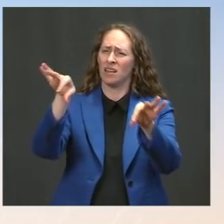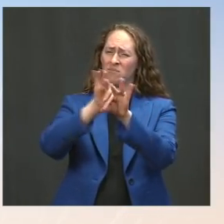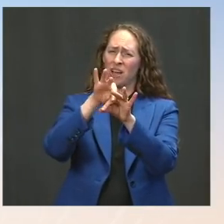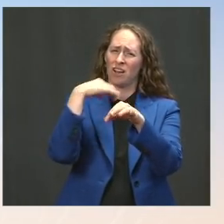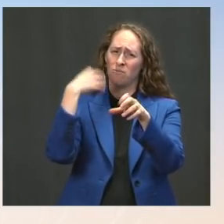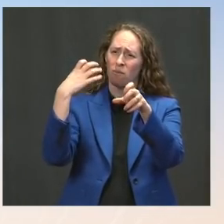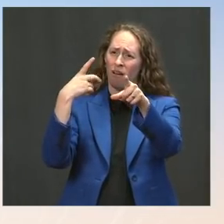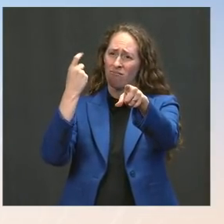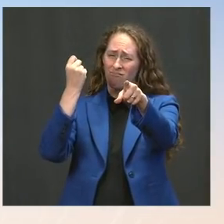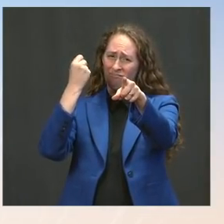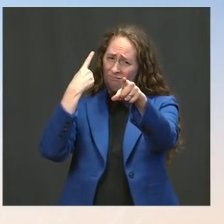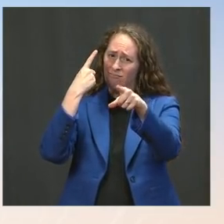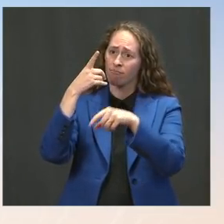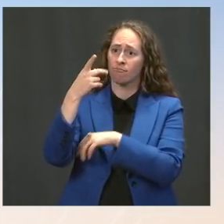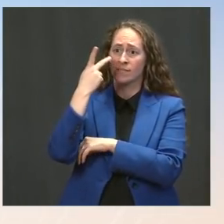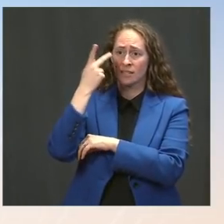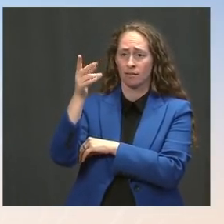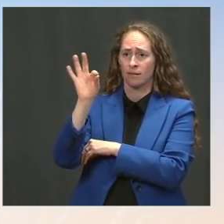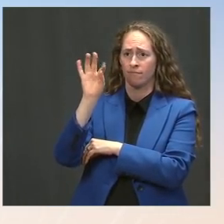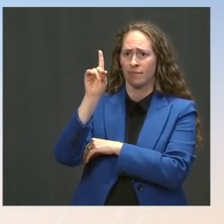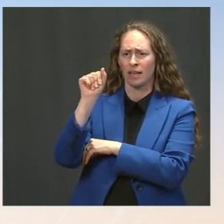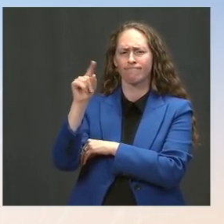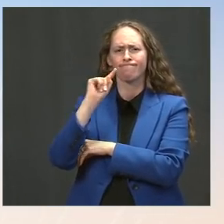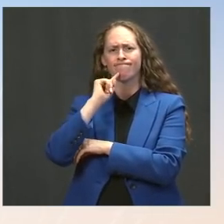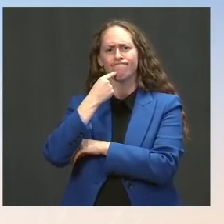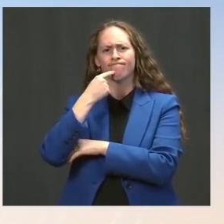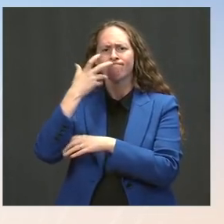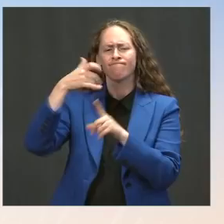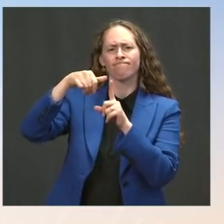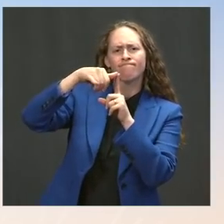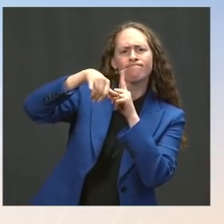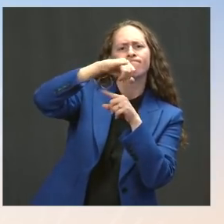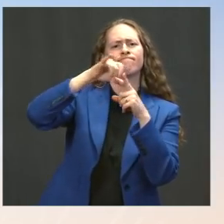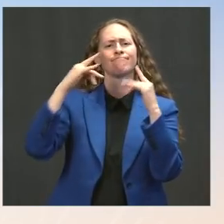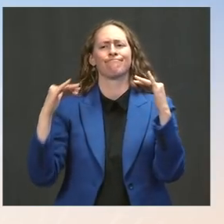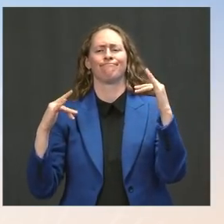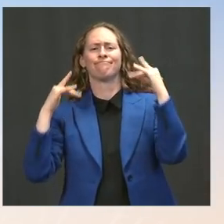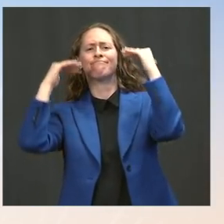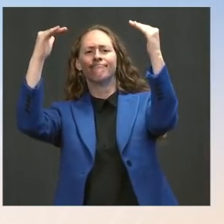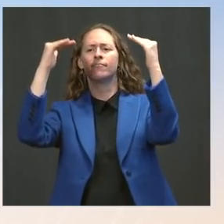in approving use of vaccines for approval.